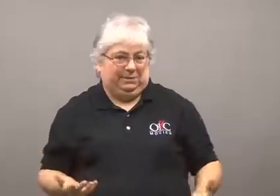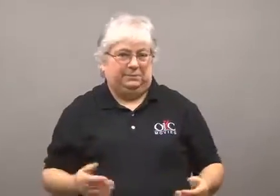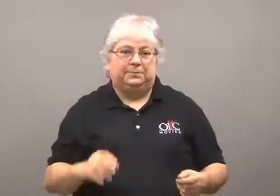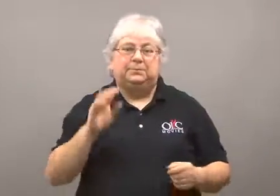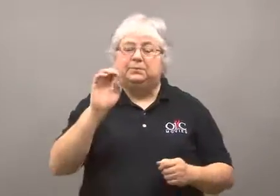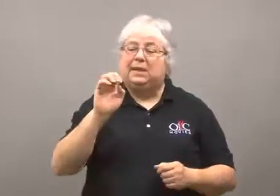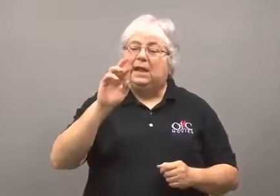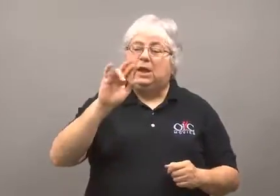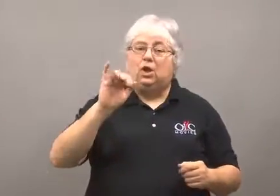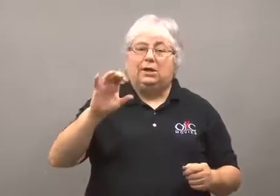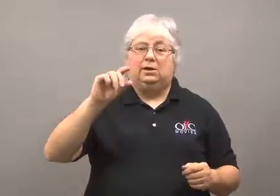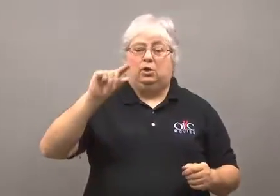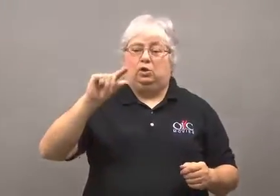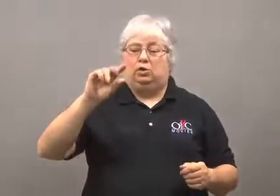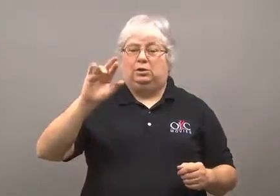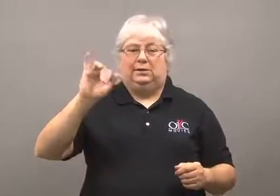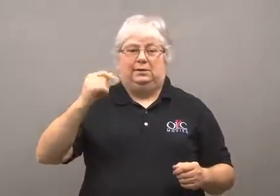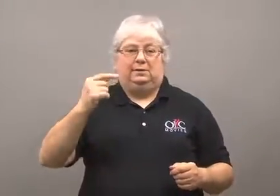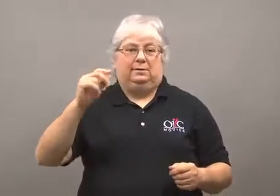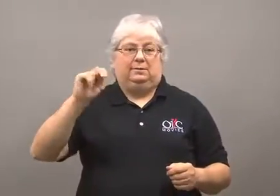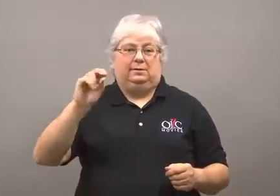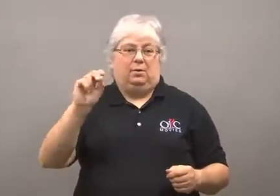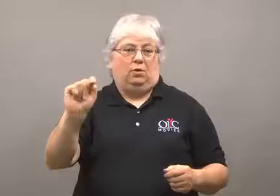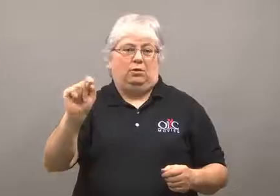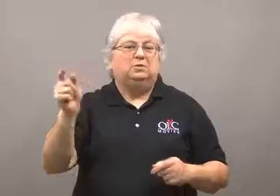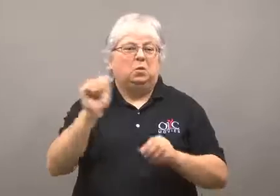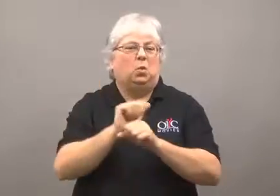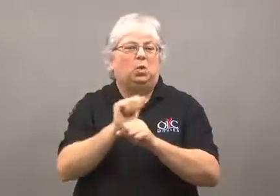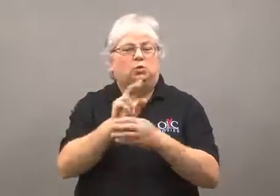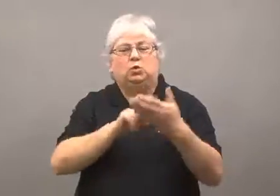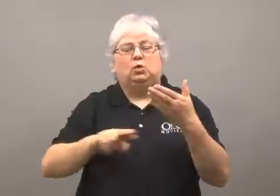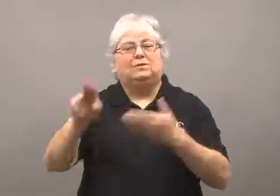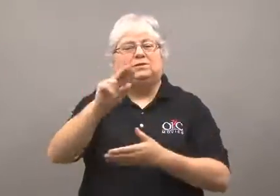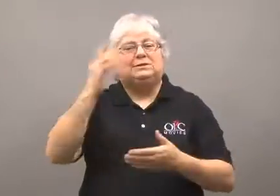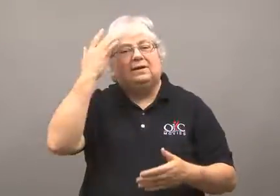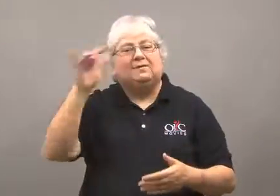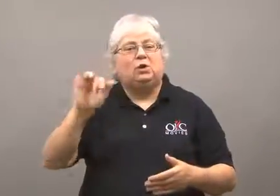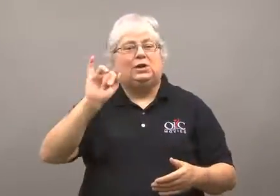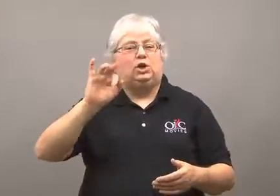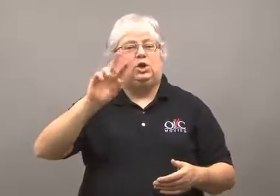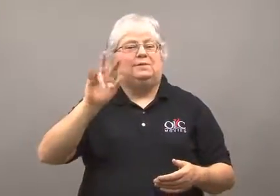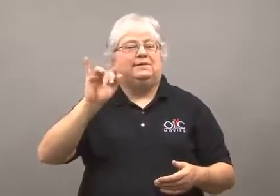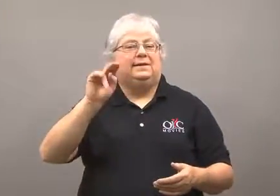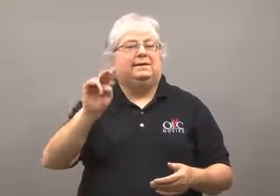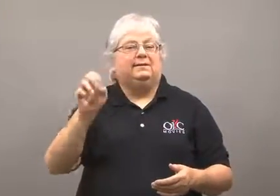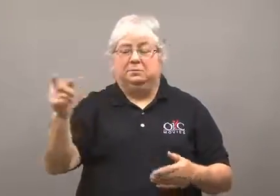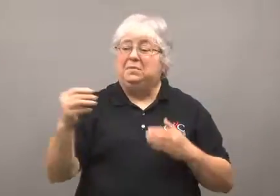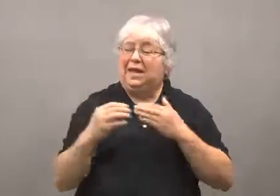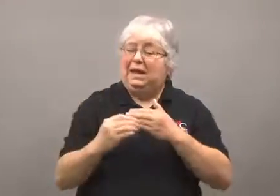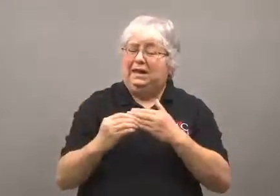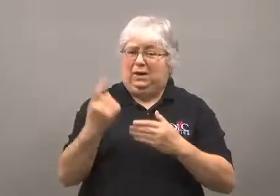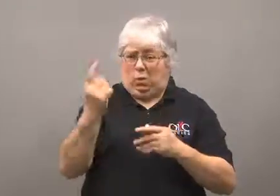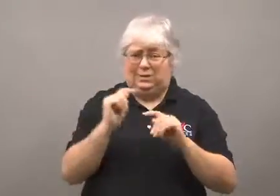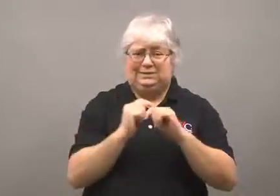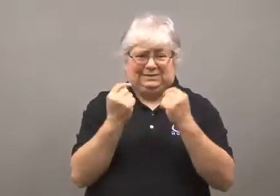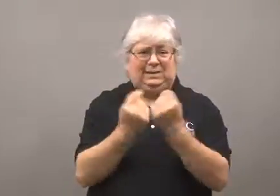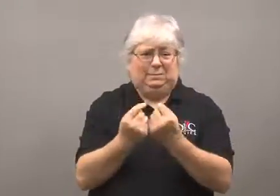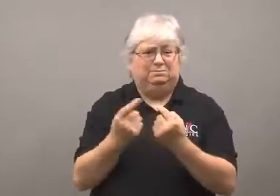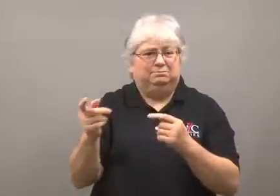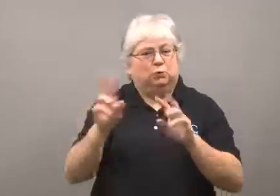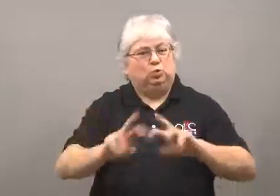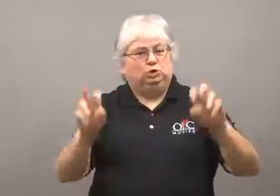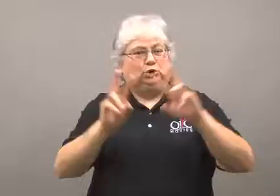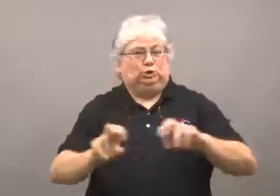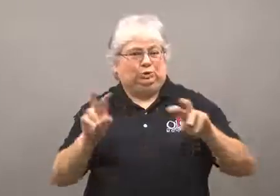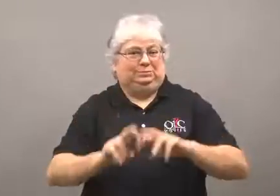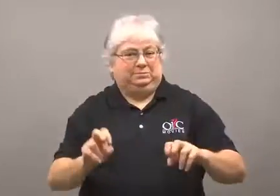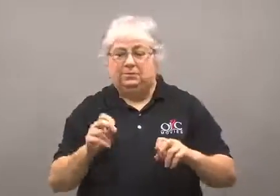Eric Rignot of the University of California - Irvine led one of the research teams.